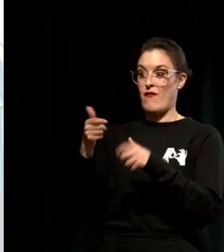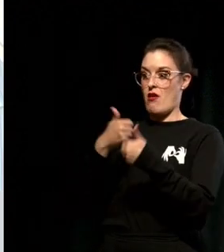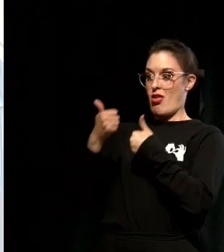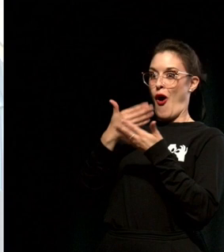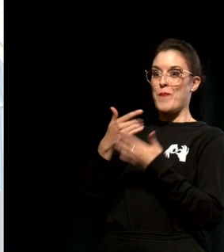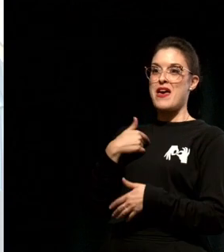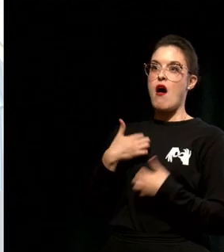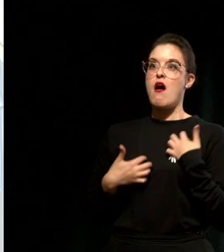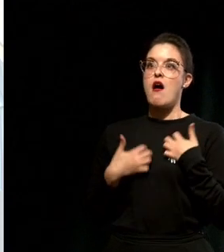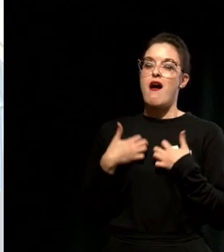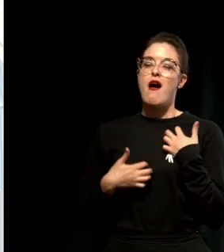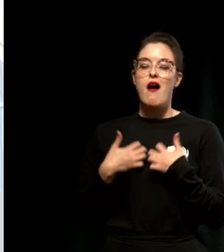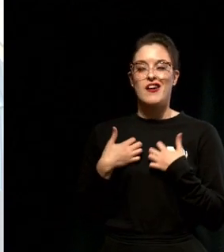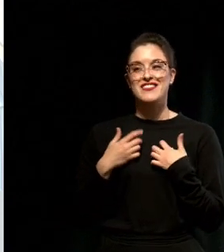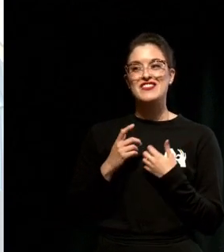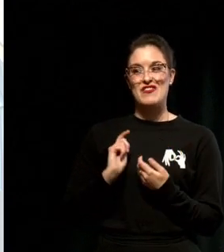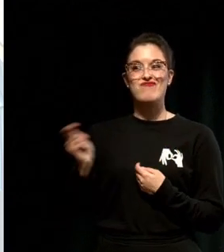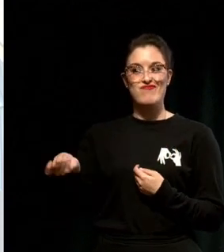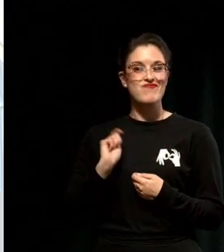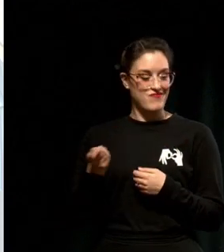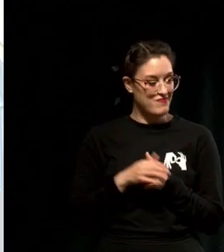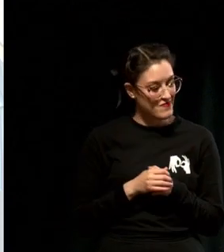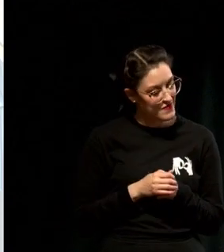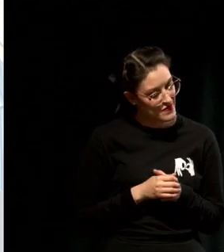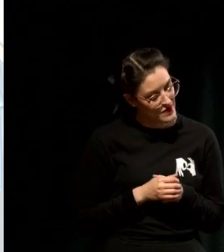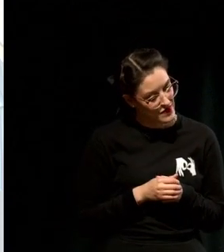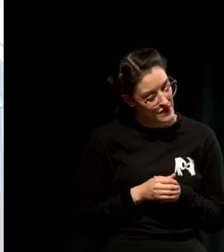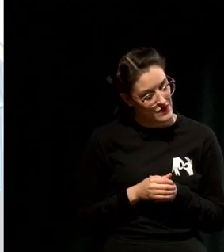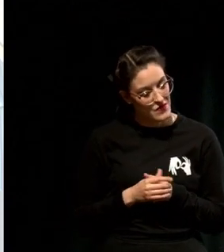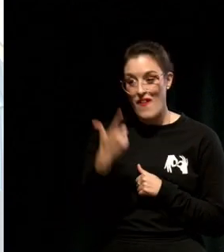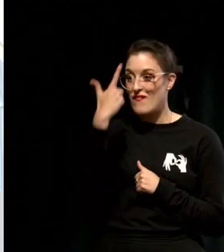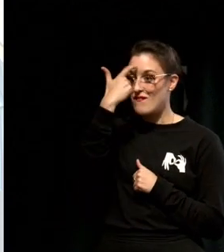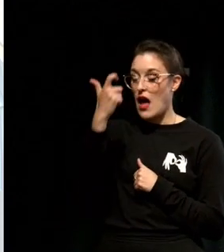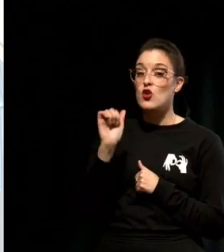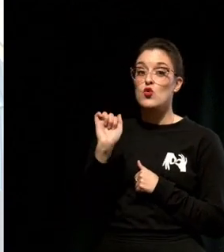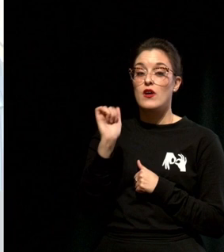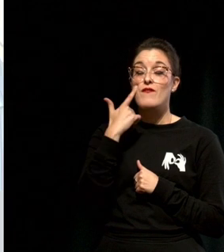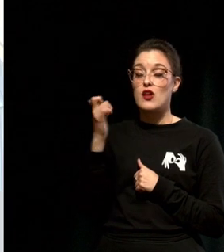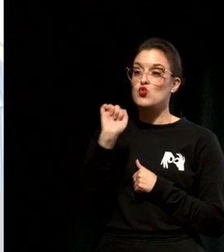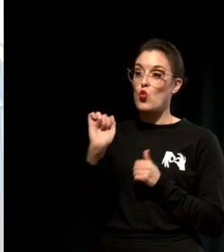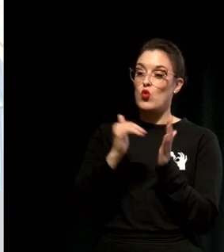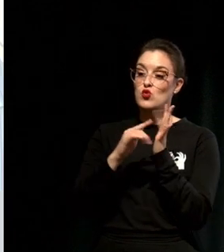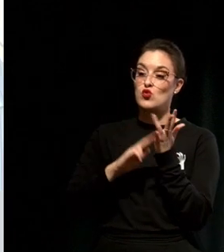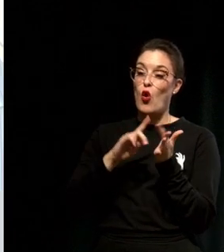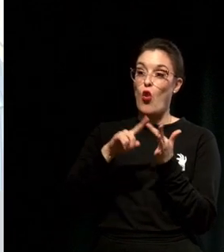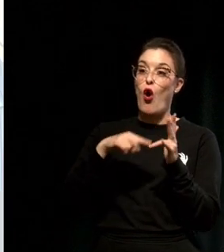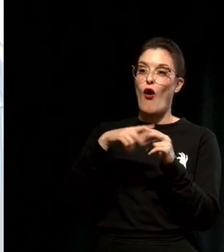It's trying and finding to work in your Zone of Genius whatever that is, what feels like play to you.